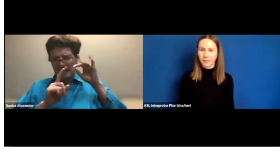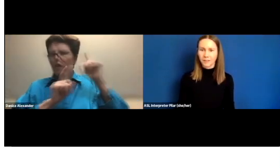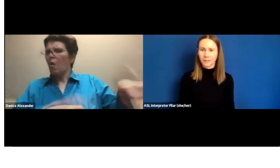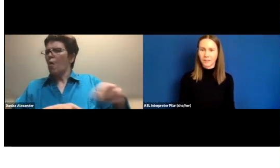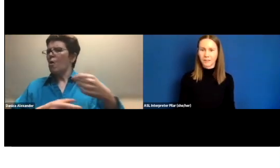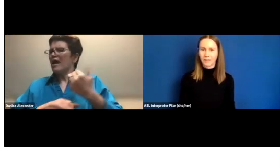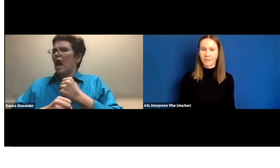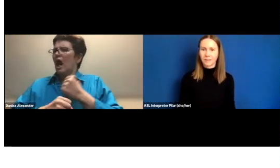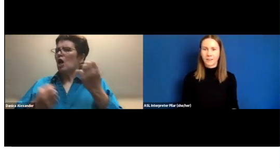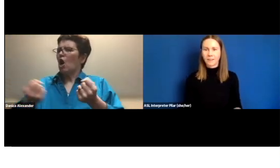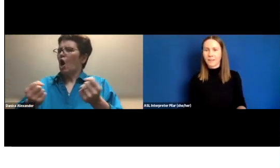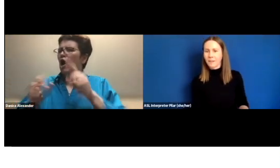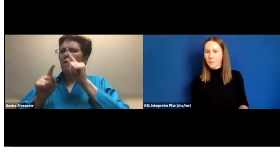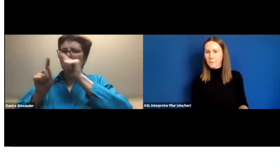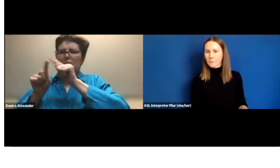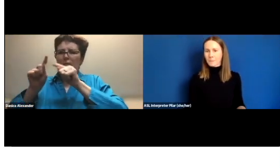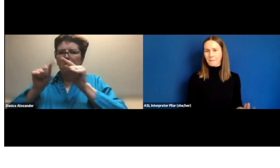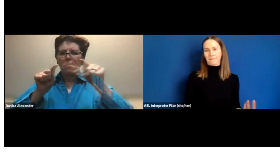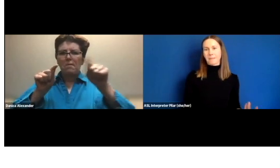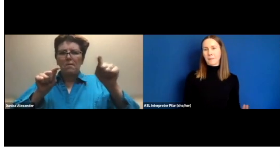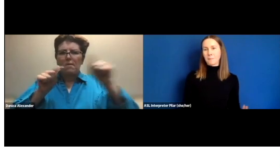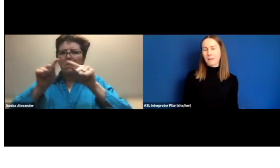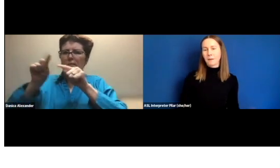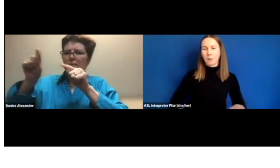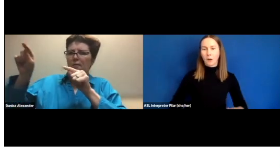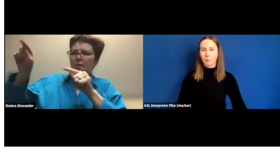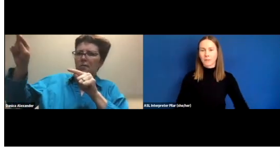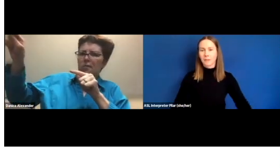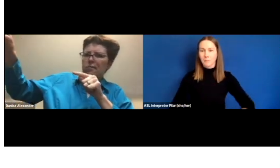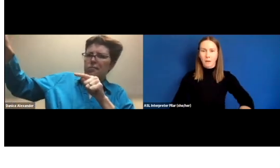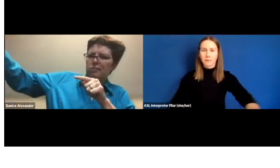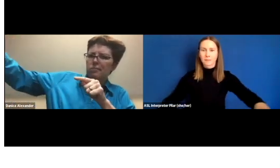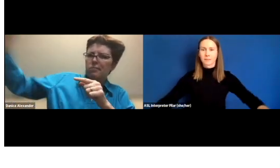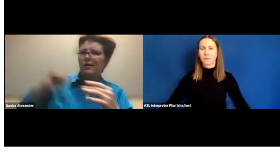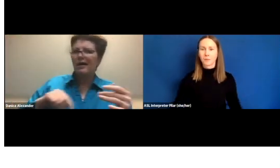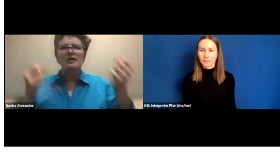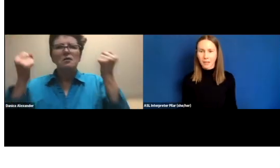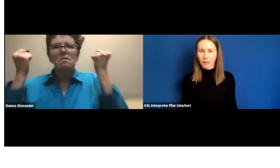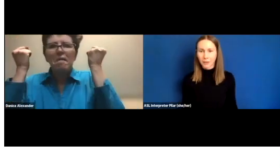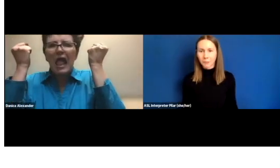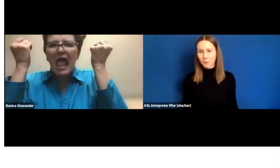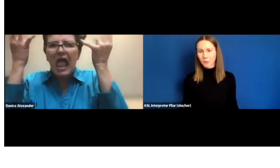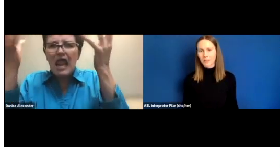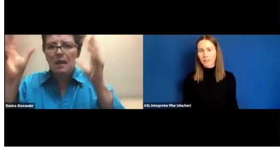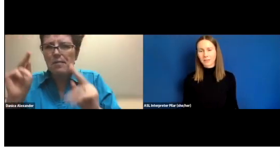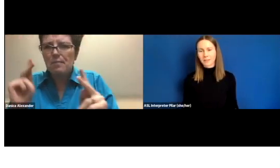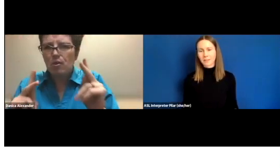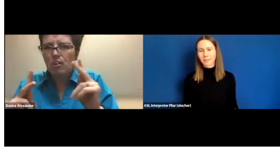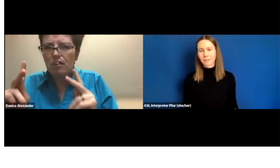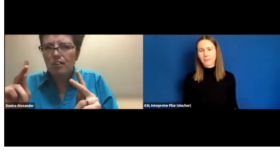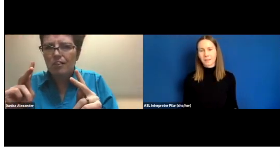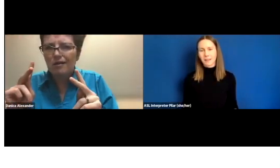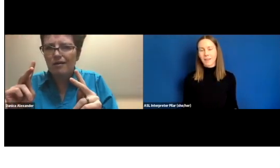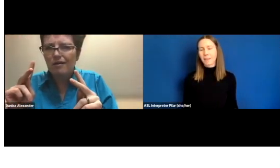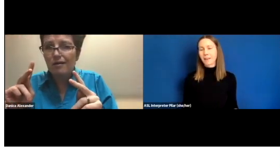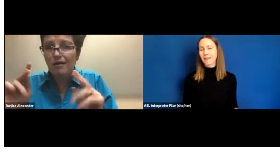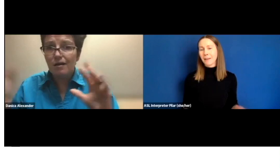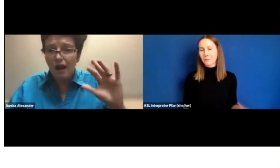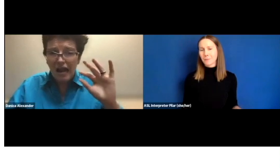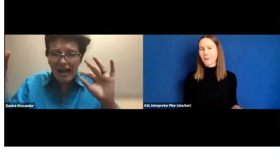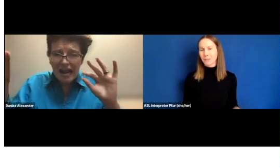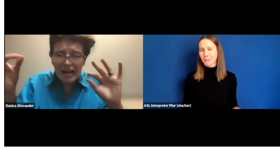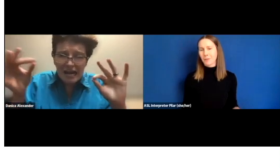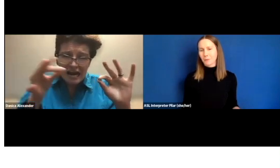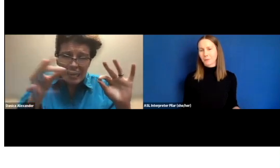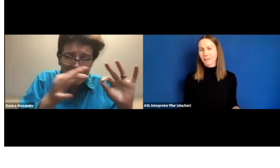And the other community member can say, "Hey, this one place is great.